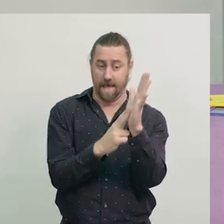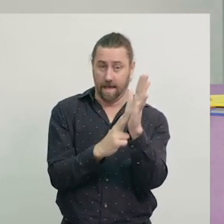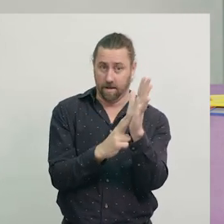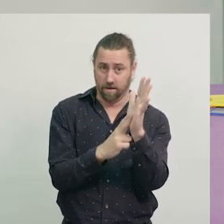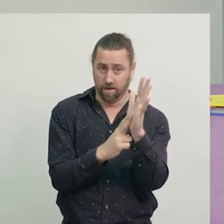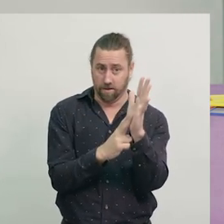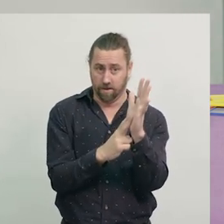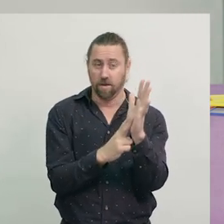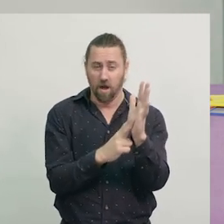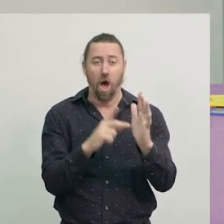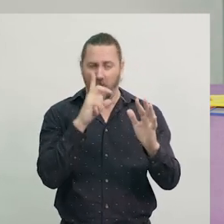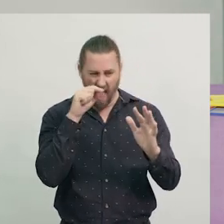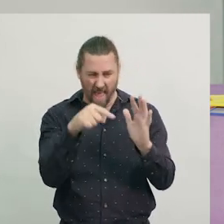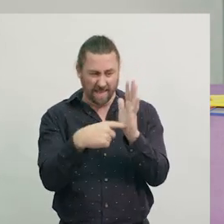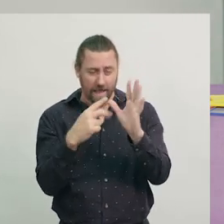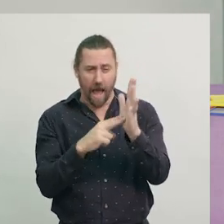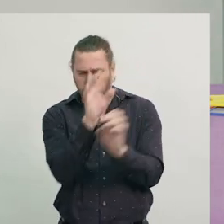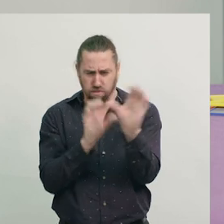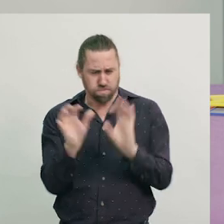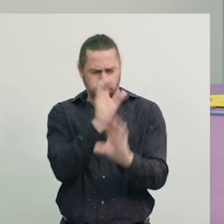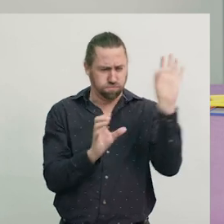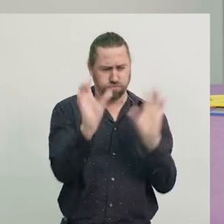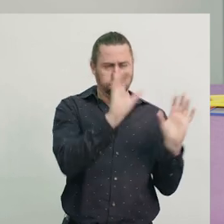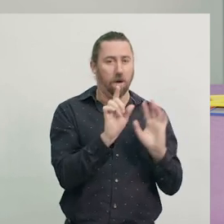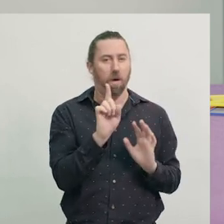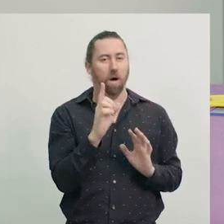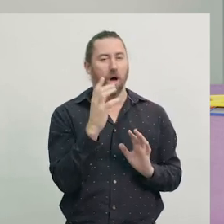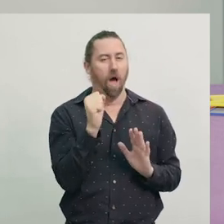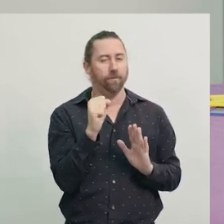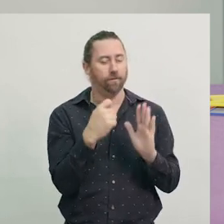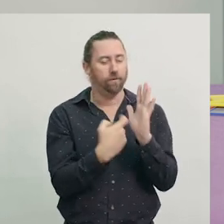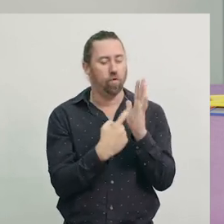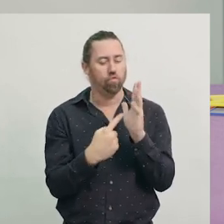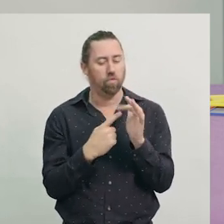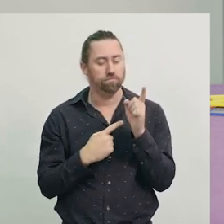Each piece is named a 'tan'. There is an infinite number of combinations.